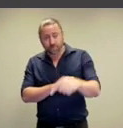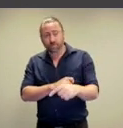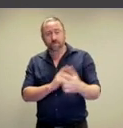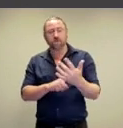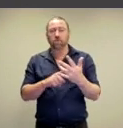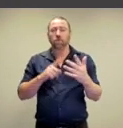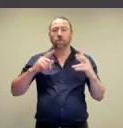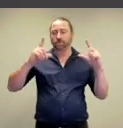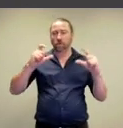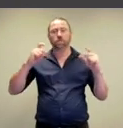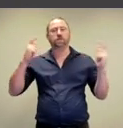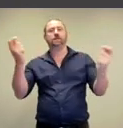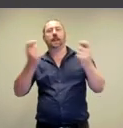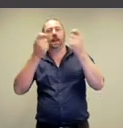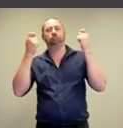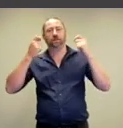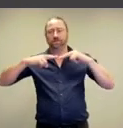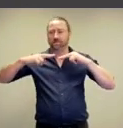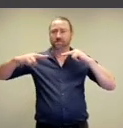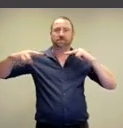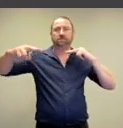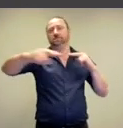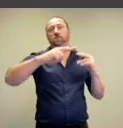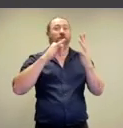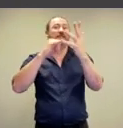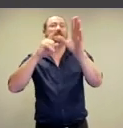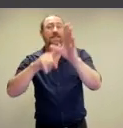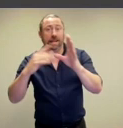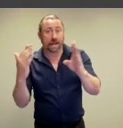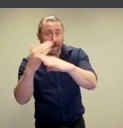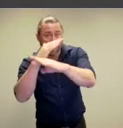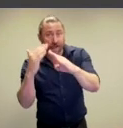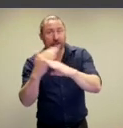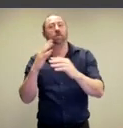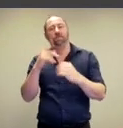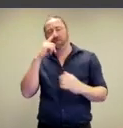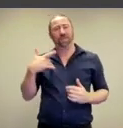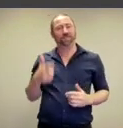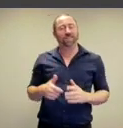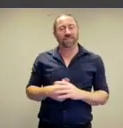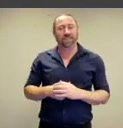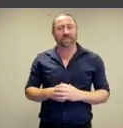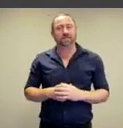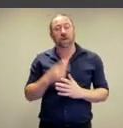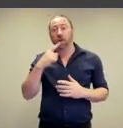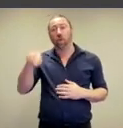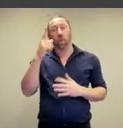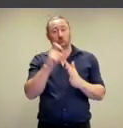and to create this celebratory